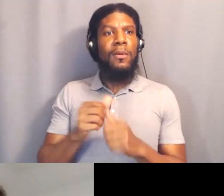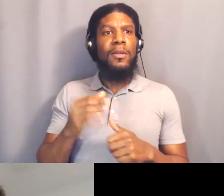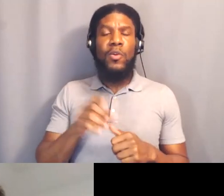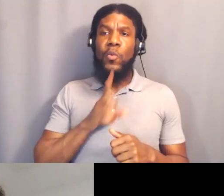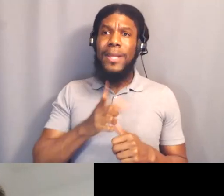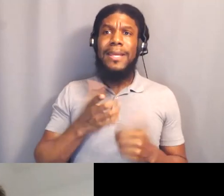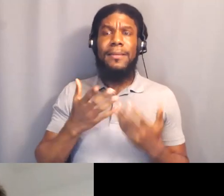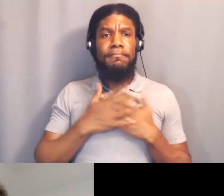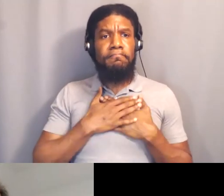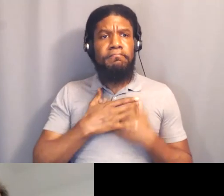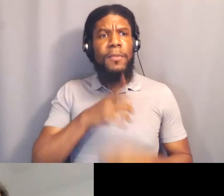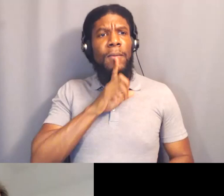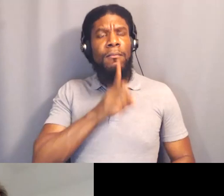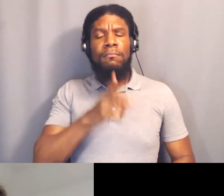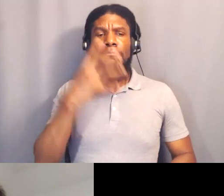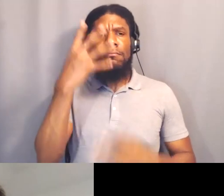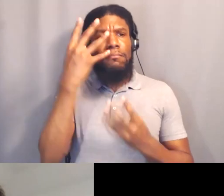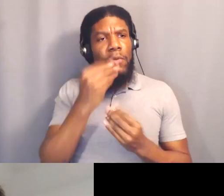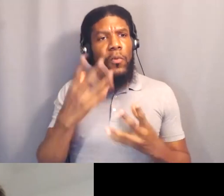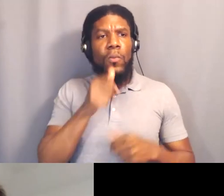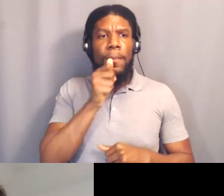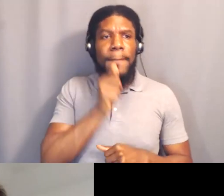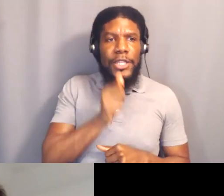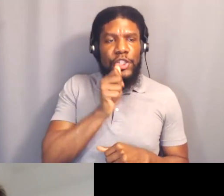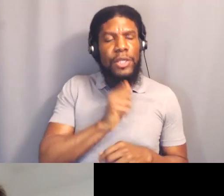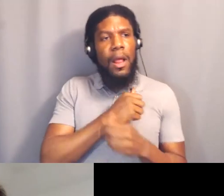but also challenge folks to join the struggle